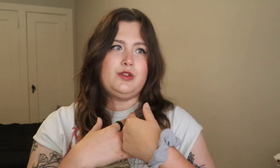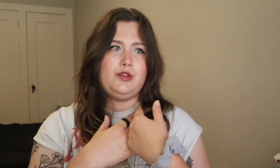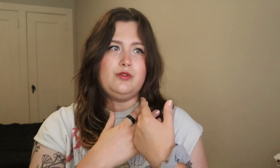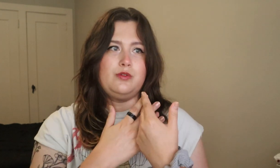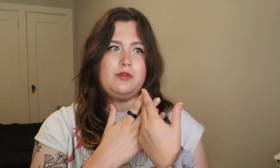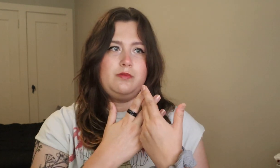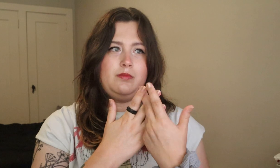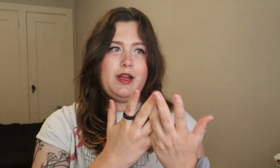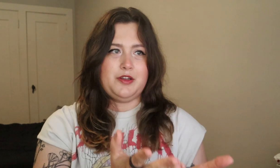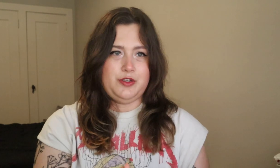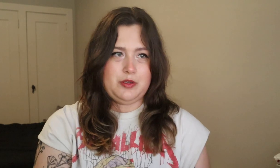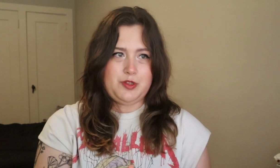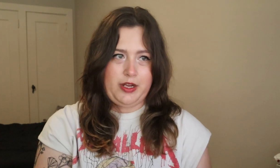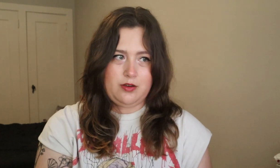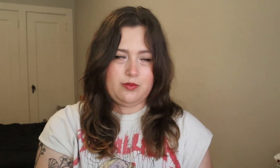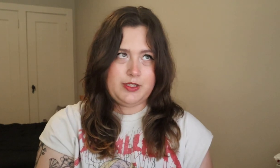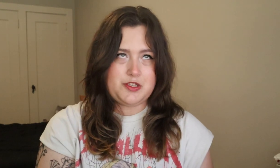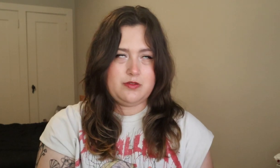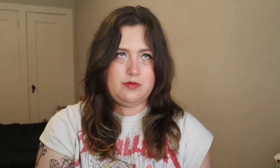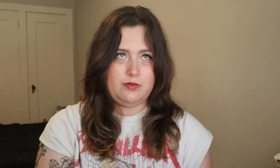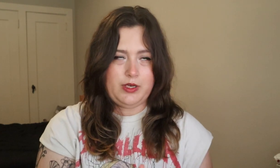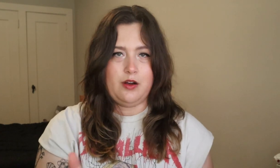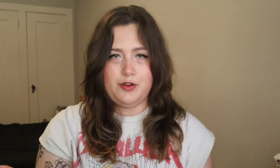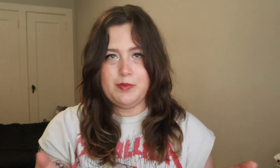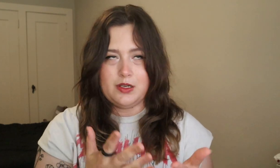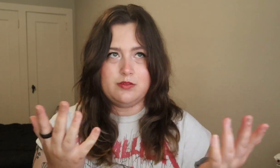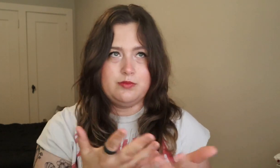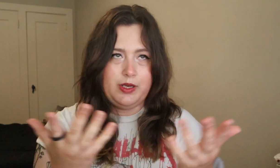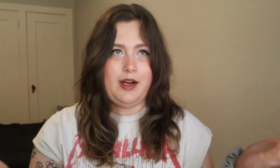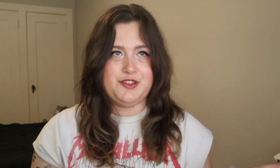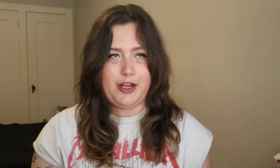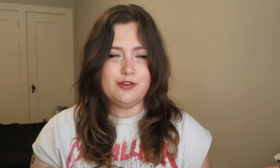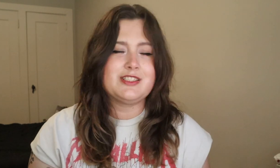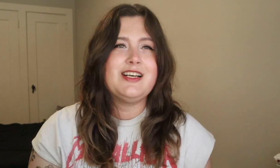to make a YouTube channel, -which we all knew because we all had channels-